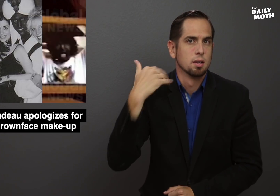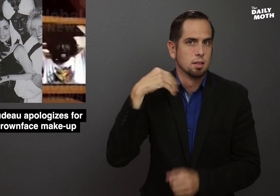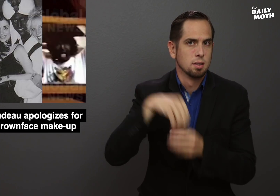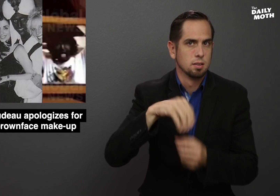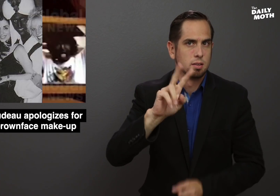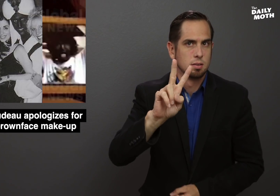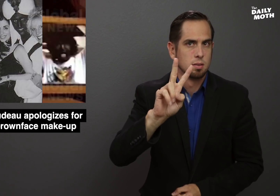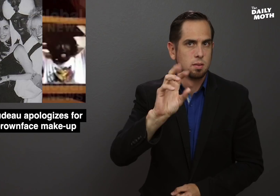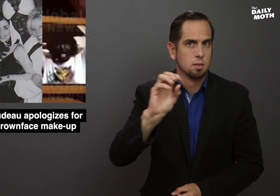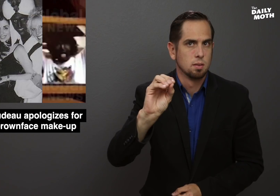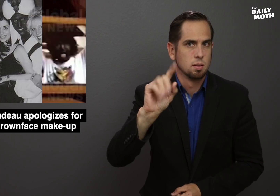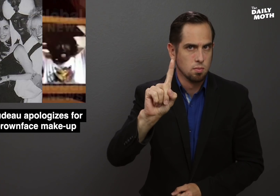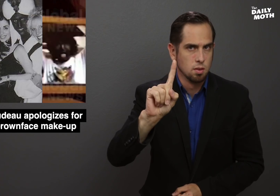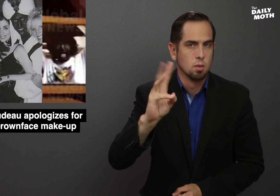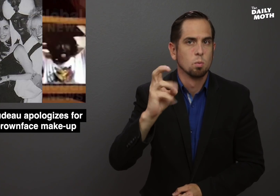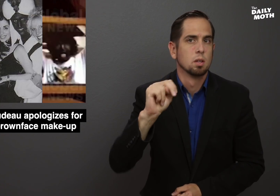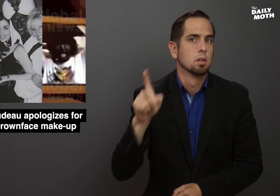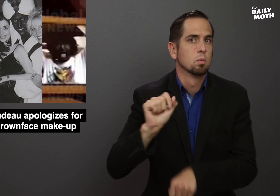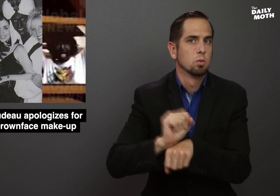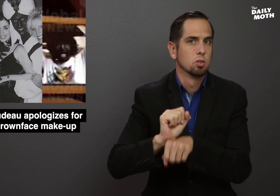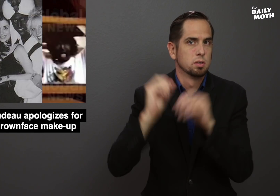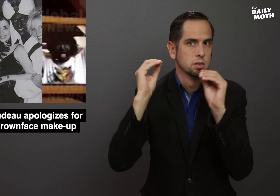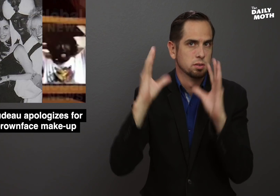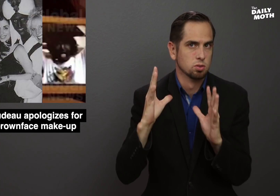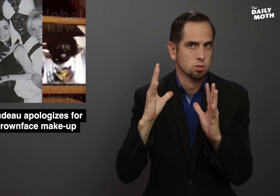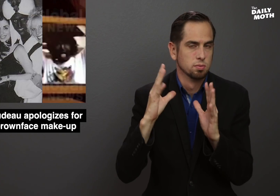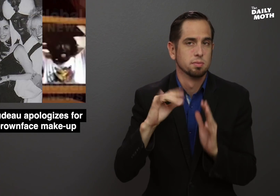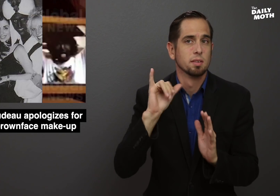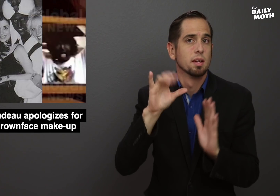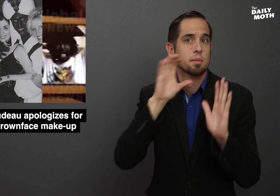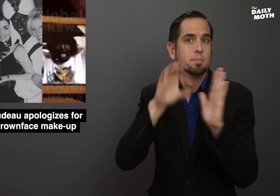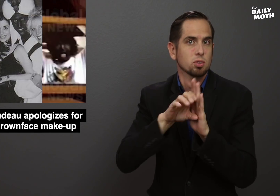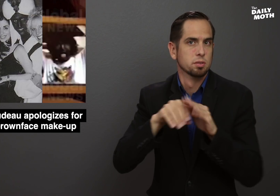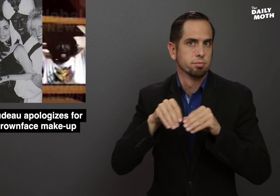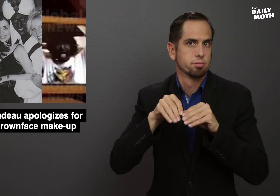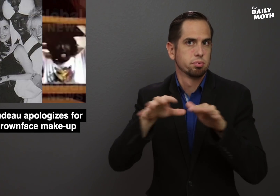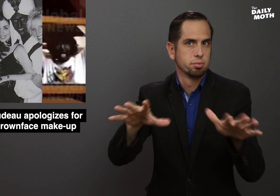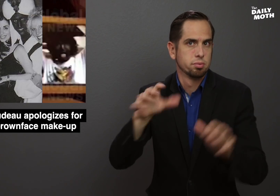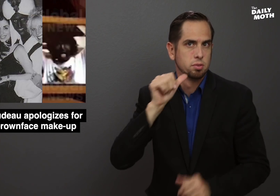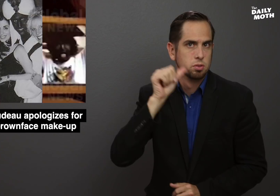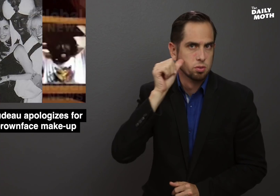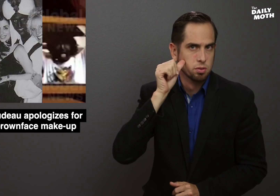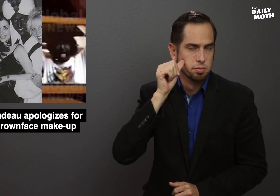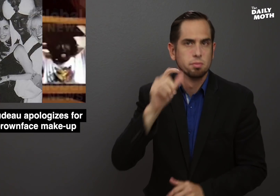in 2001 when he was a teacher. The image was released yesterday.